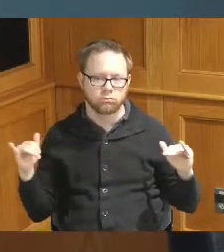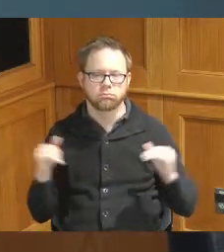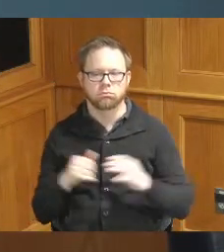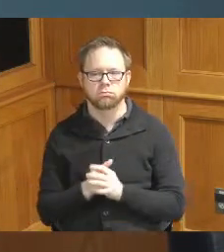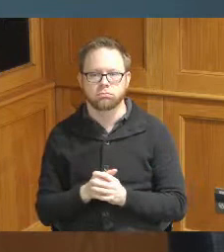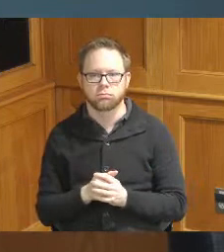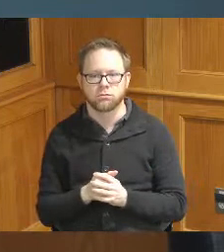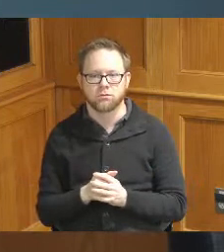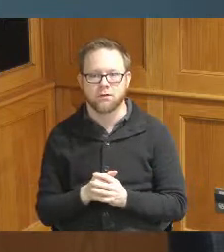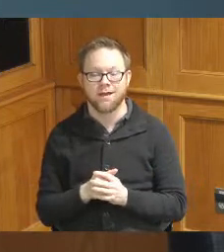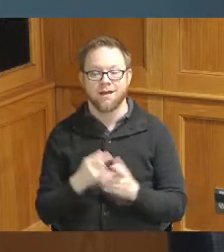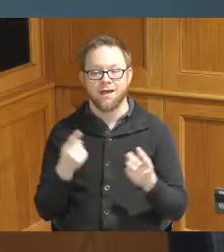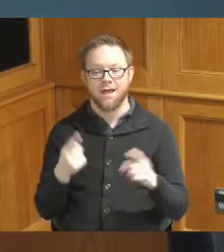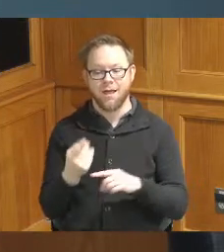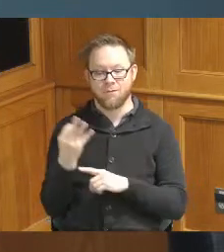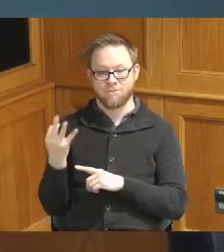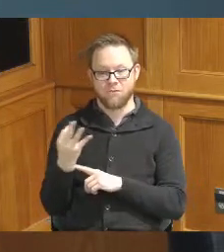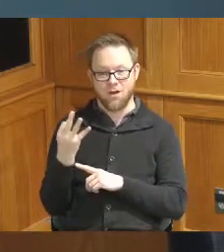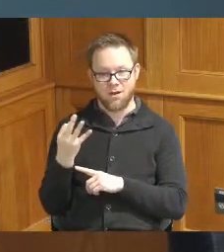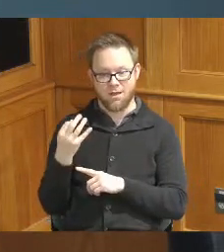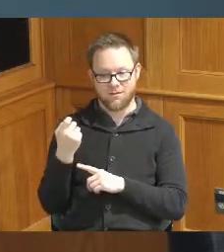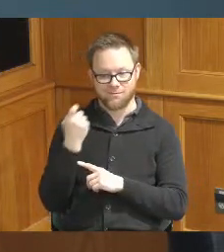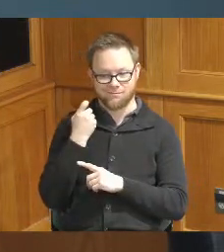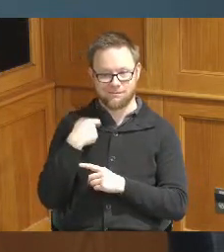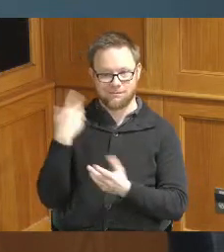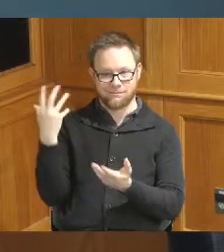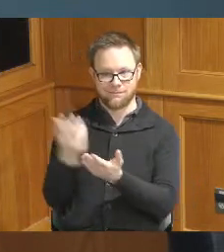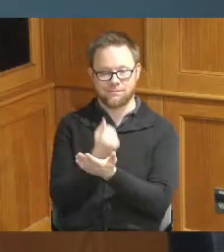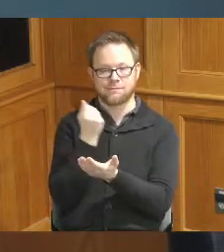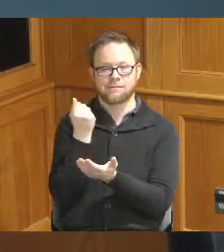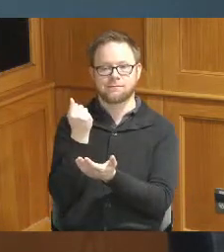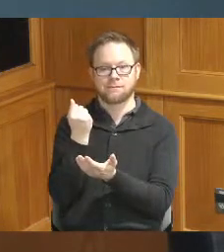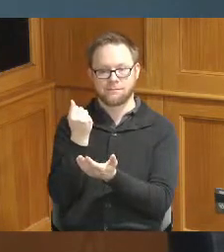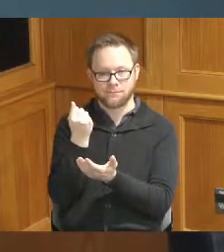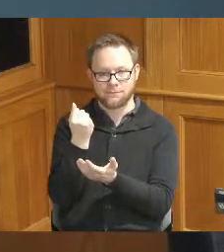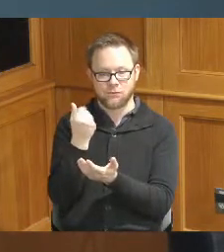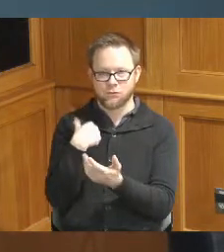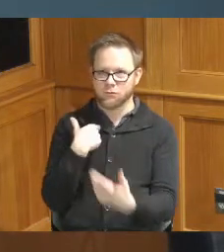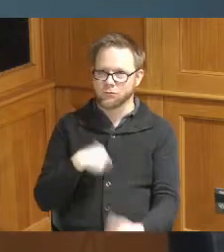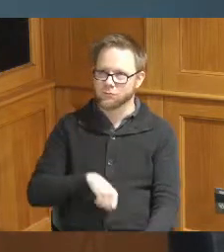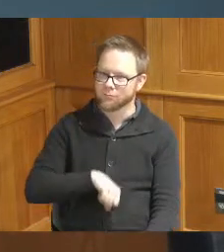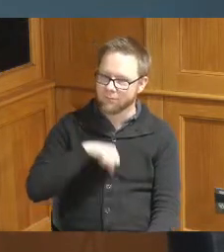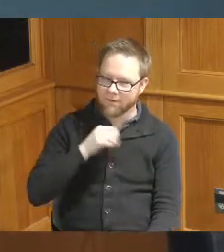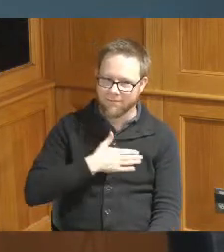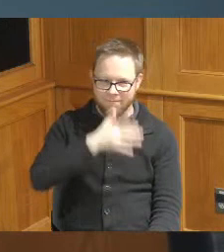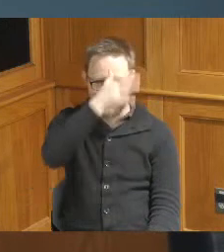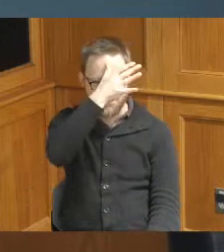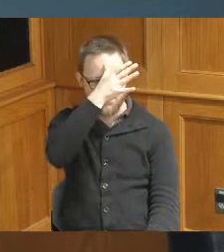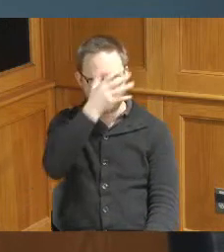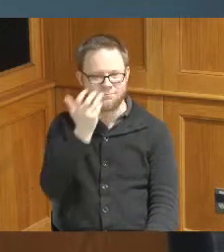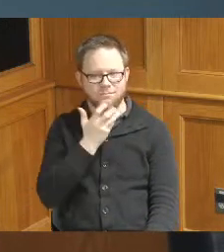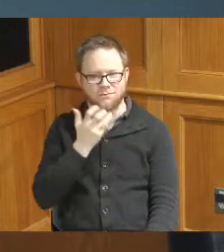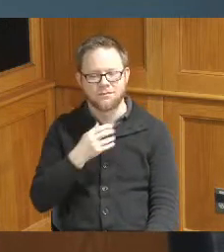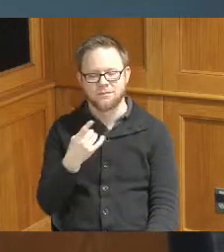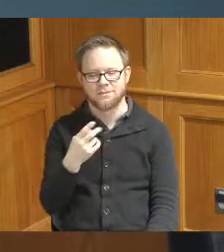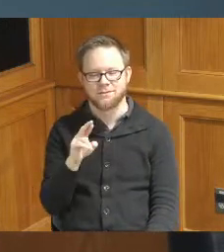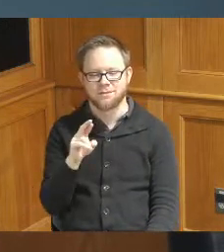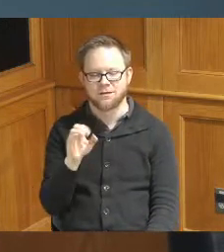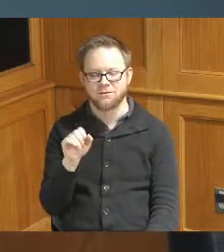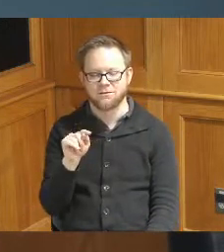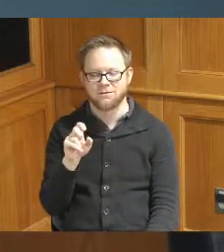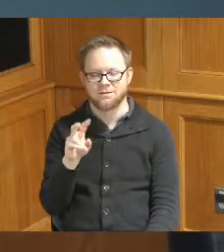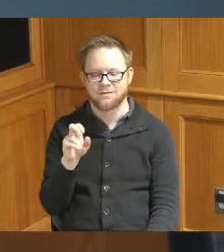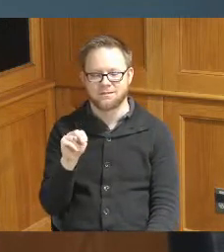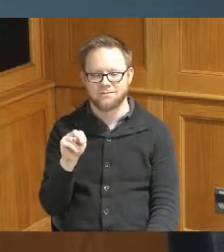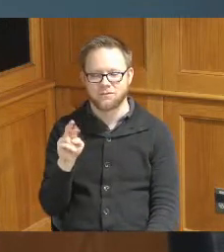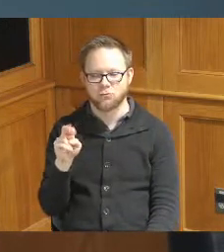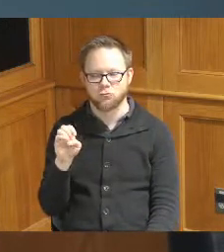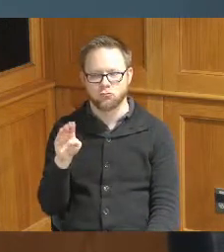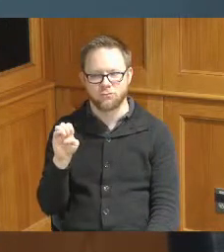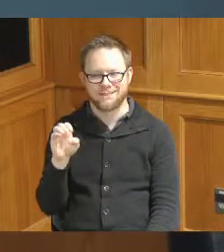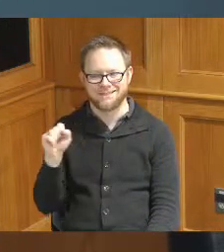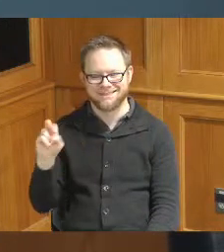also on Friday I got a chance to be very proud of my father Dr Stephen Reece senior he received the